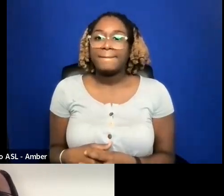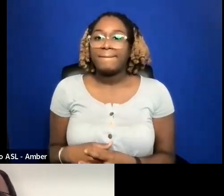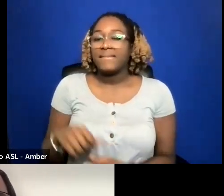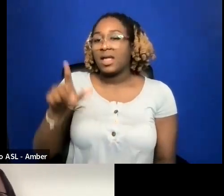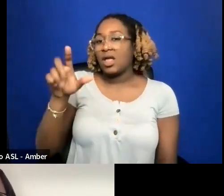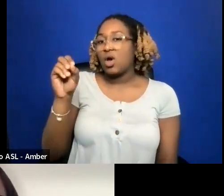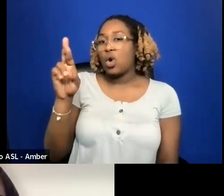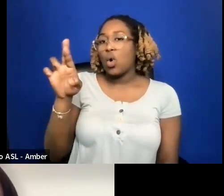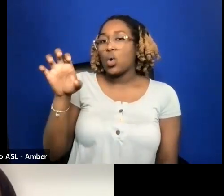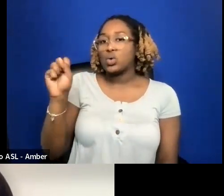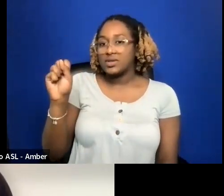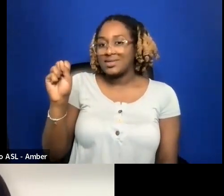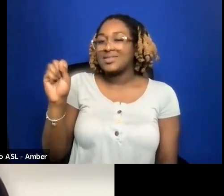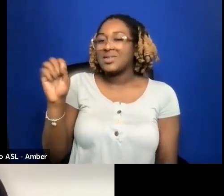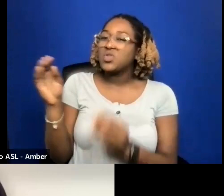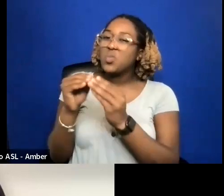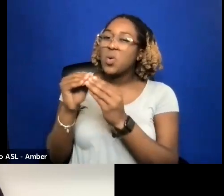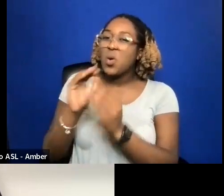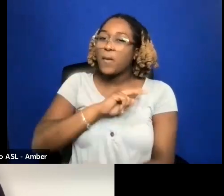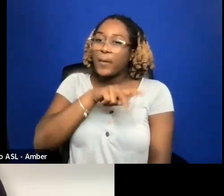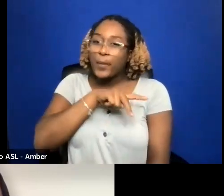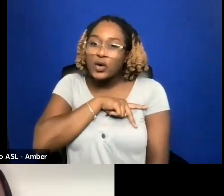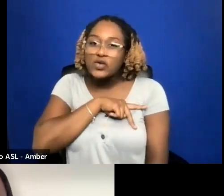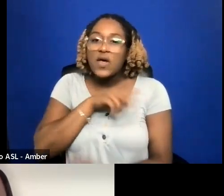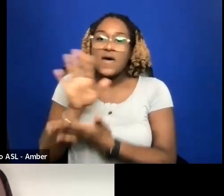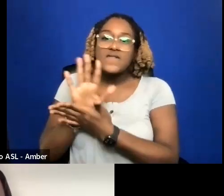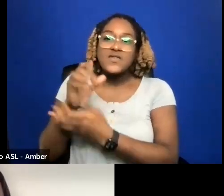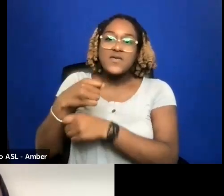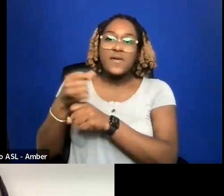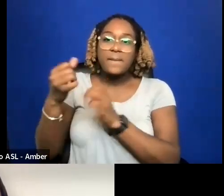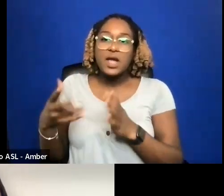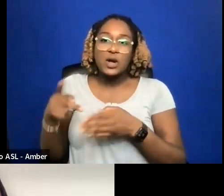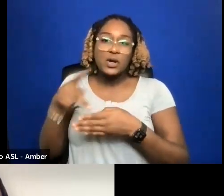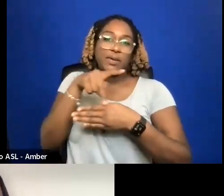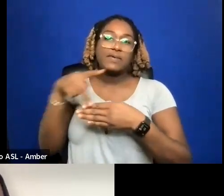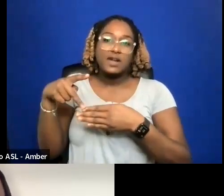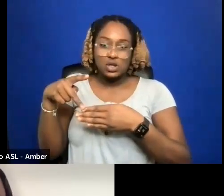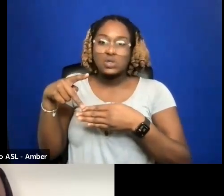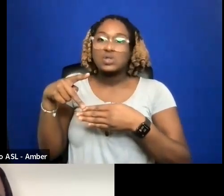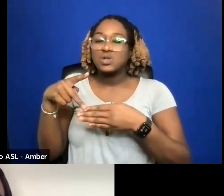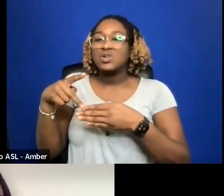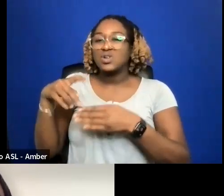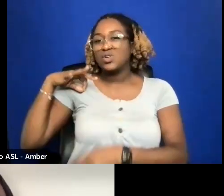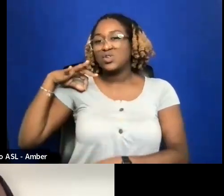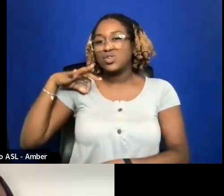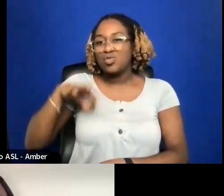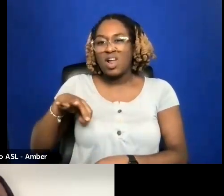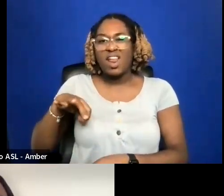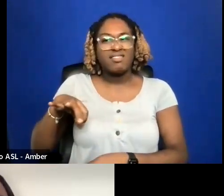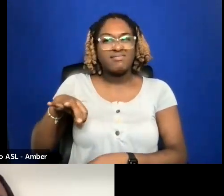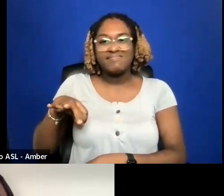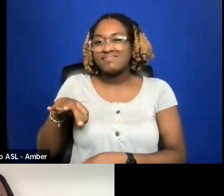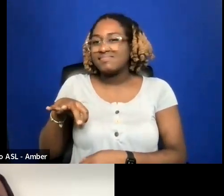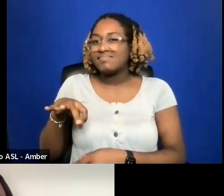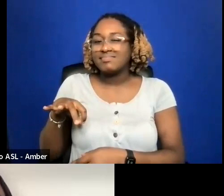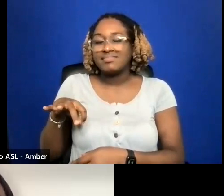PERSONAL FILMMAKER PROFESSIONAL KIND OF CREDIT THAN THEY ARE FOR SELLING A FILM IN THE MARKETPLACE.